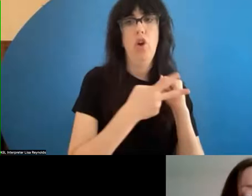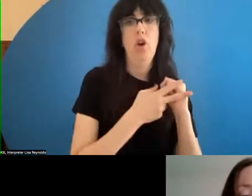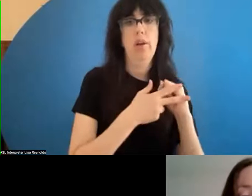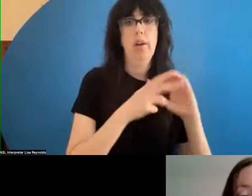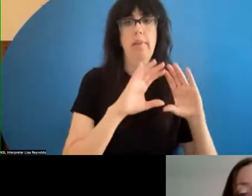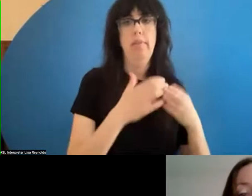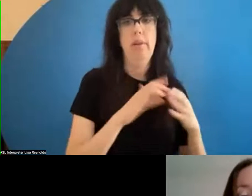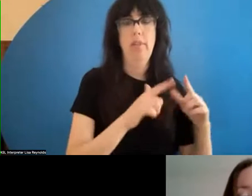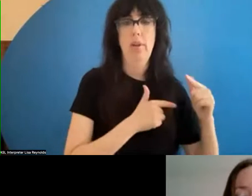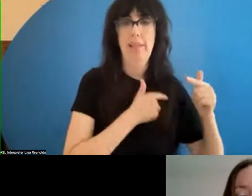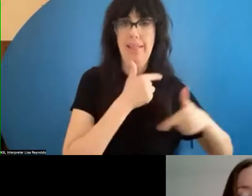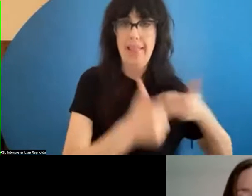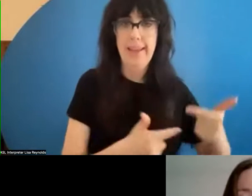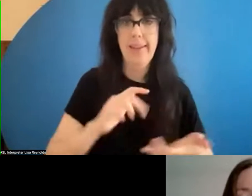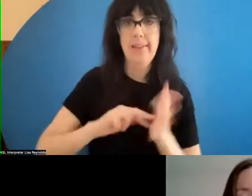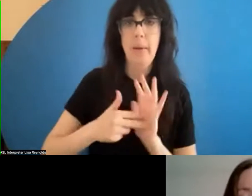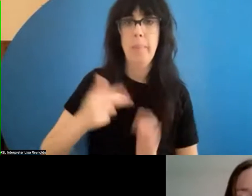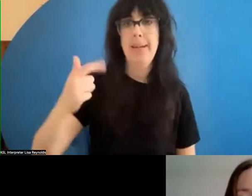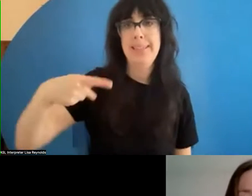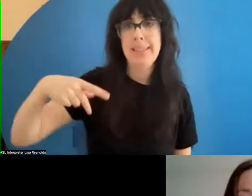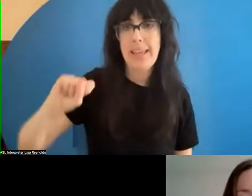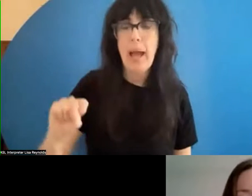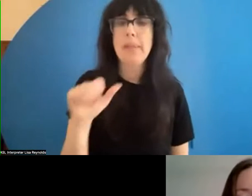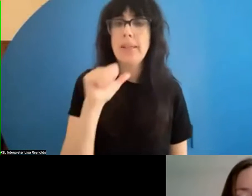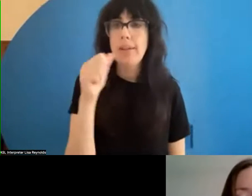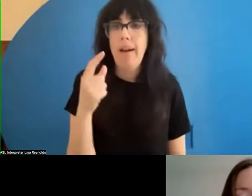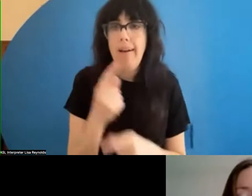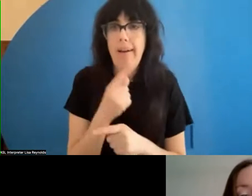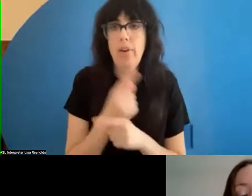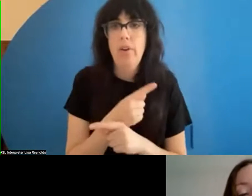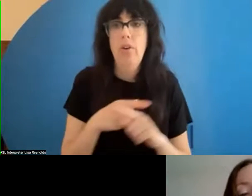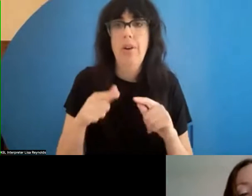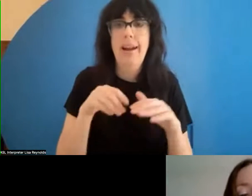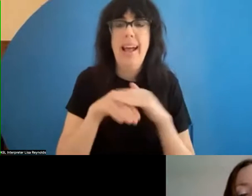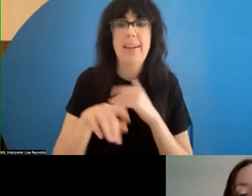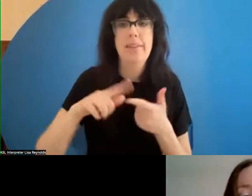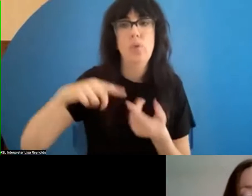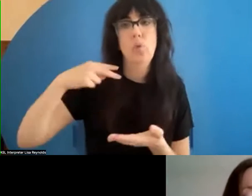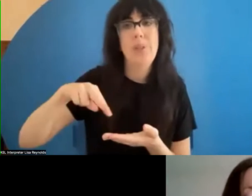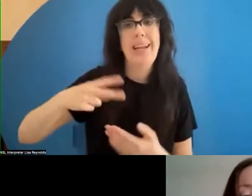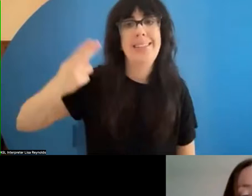legacy; and that has left gaps and inaccuracies in dance history